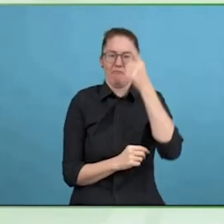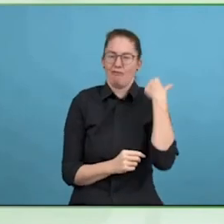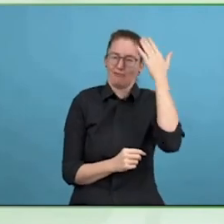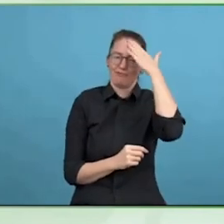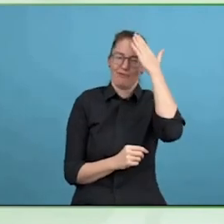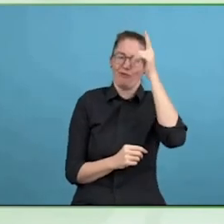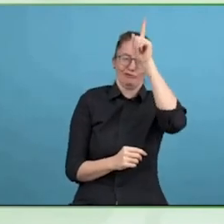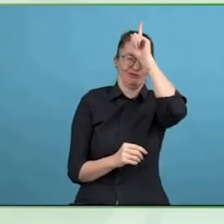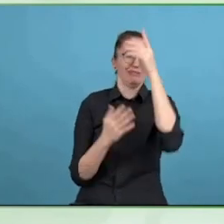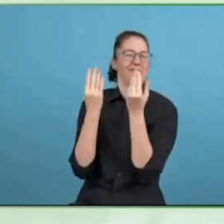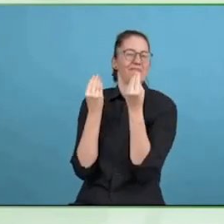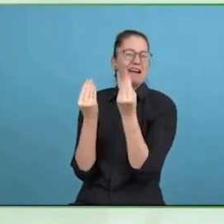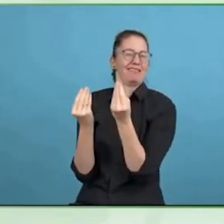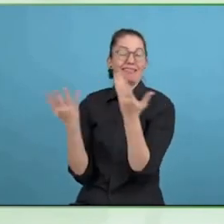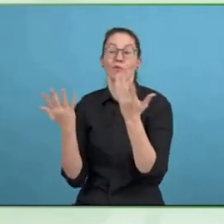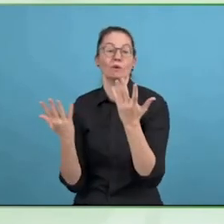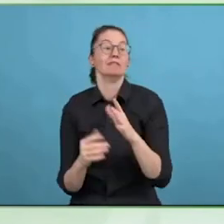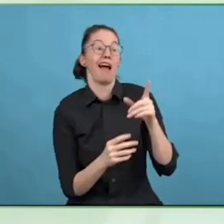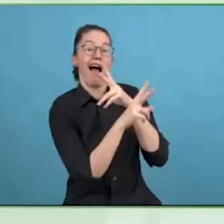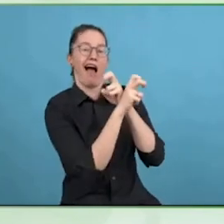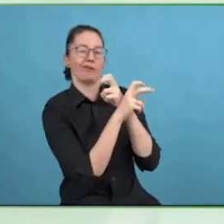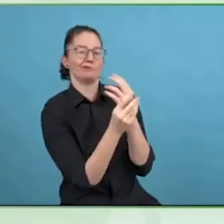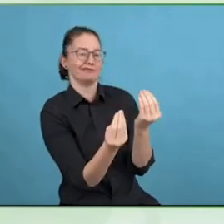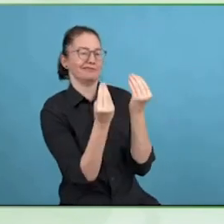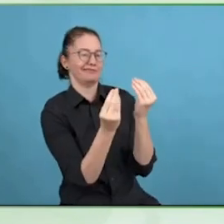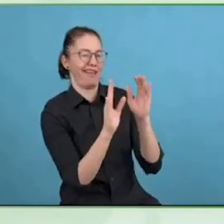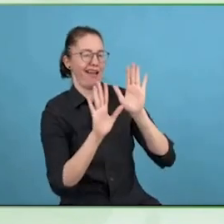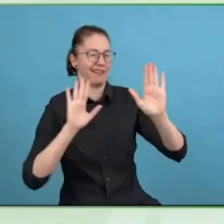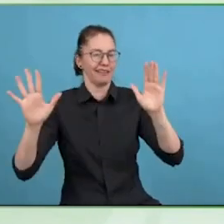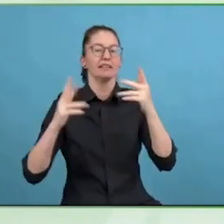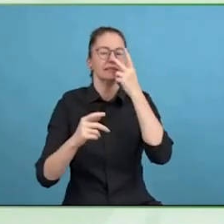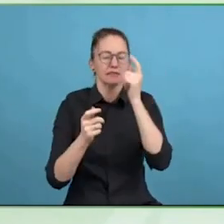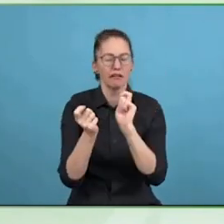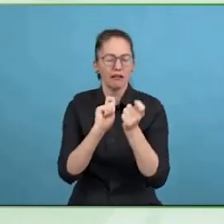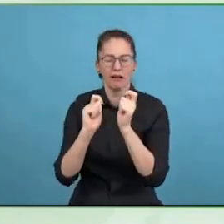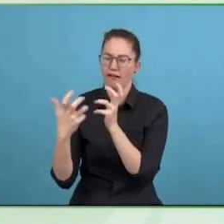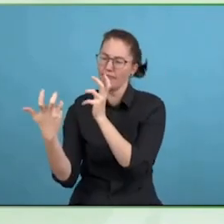So as you mentioned we have not only individual members that are